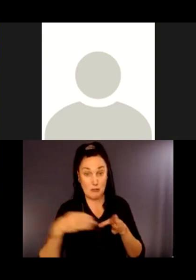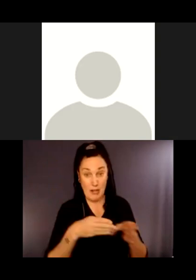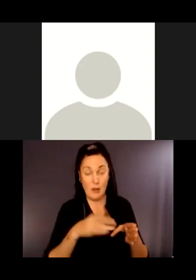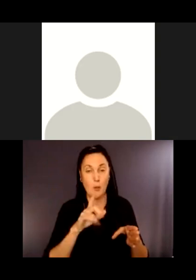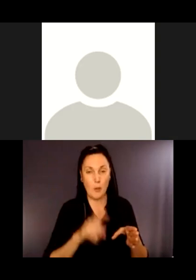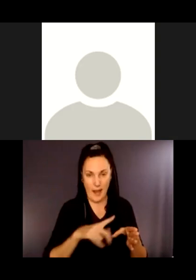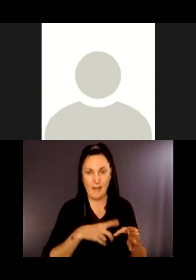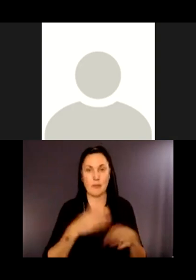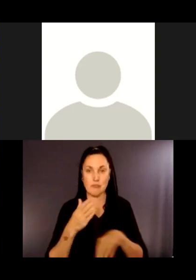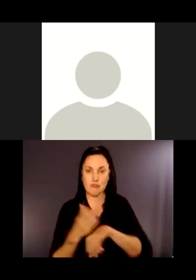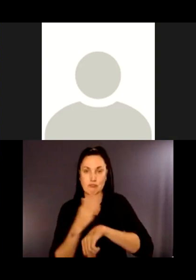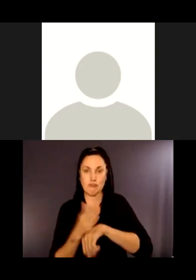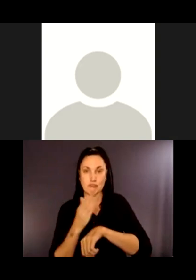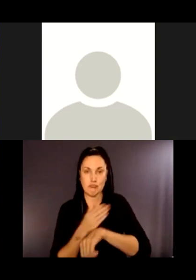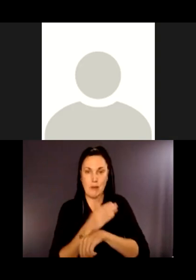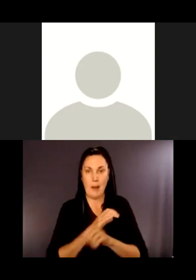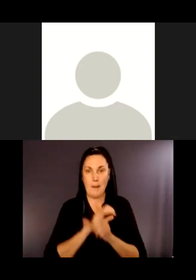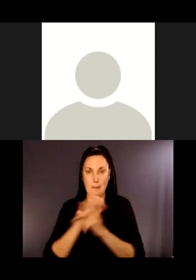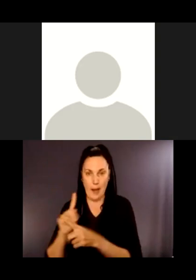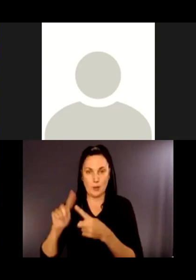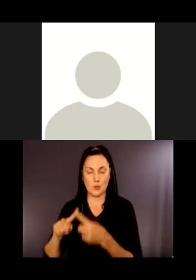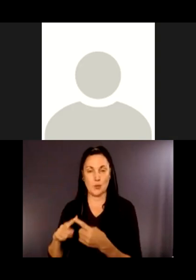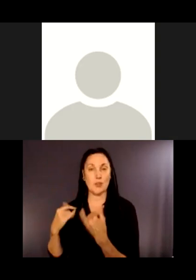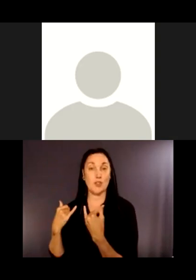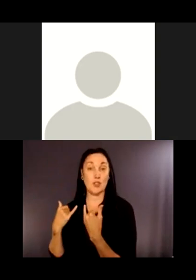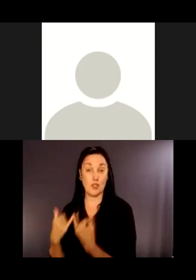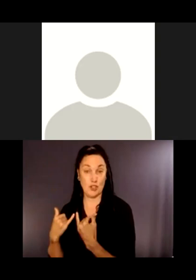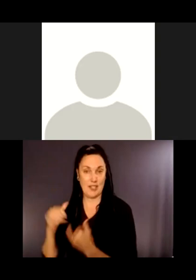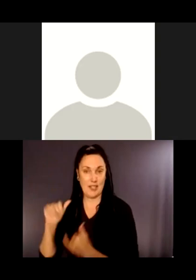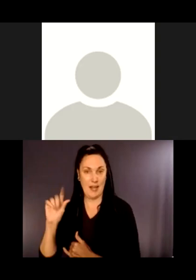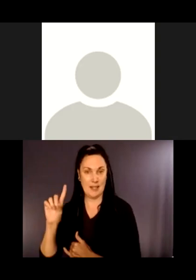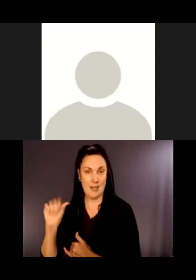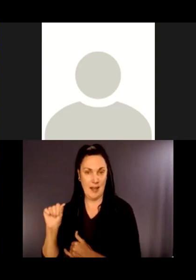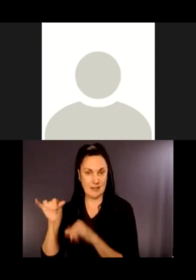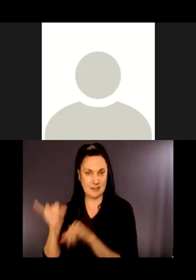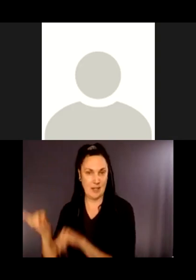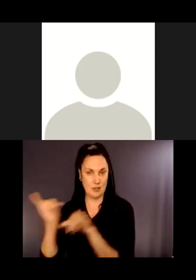standards, okay. Those change a lot over the years as people learn more, we develop more.